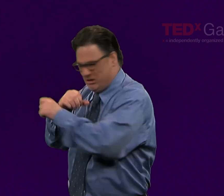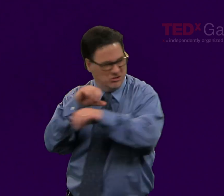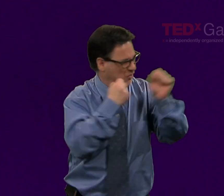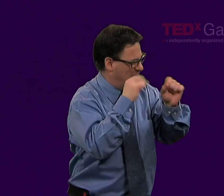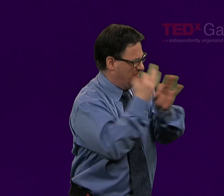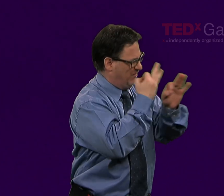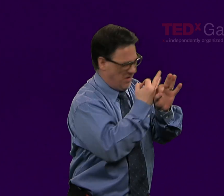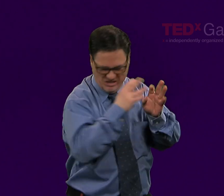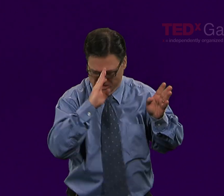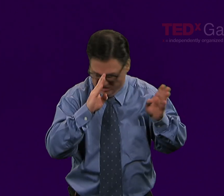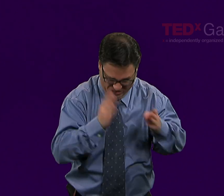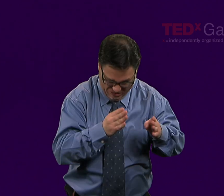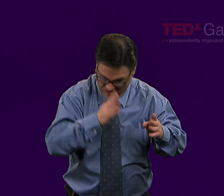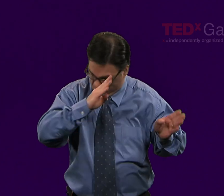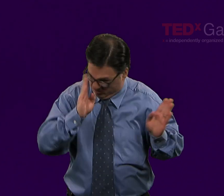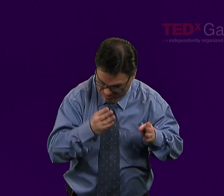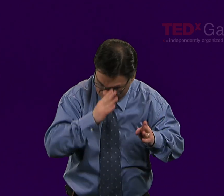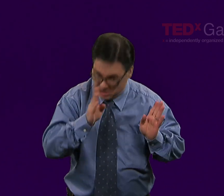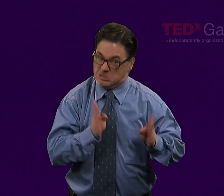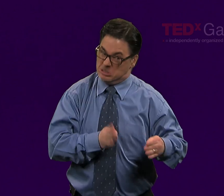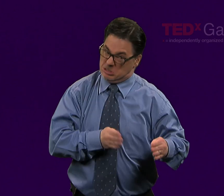is not the intense focus on a single task.